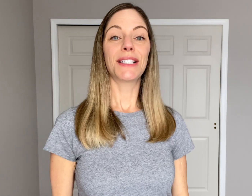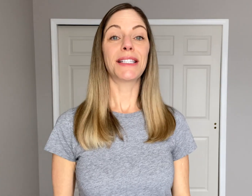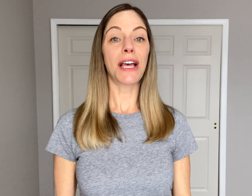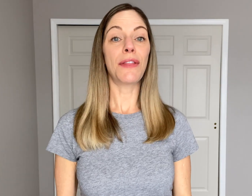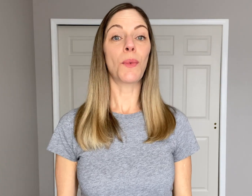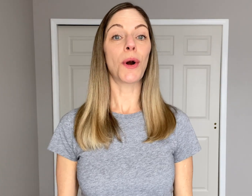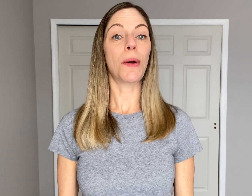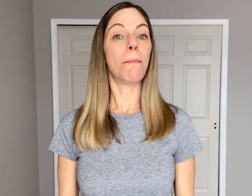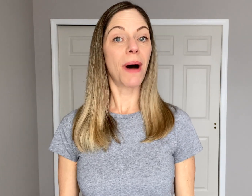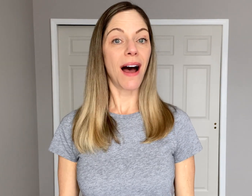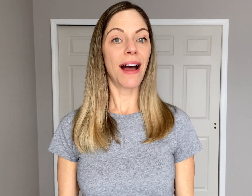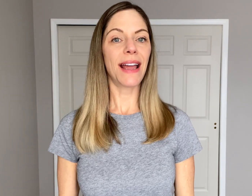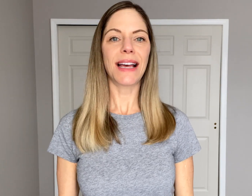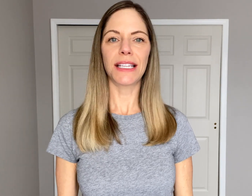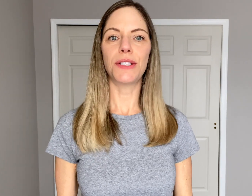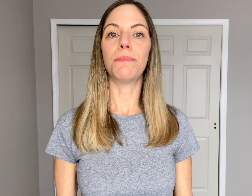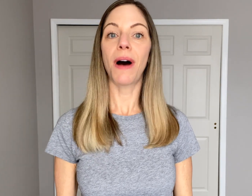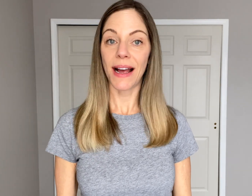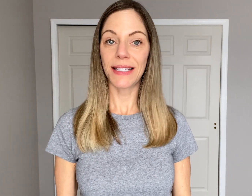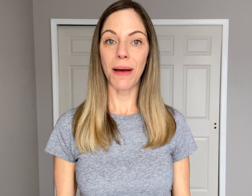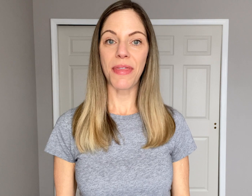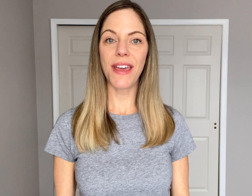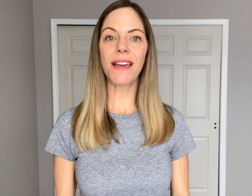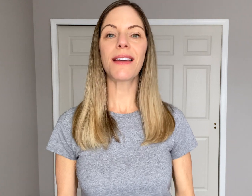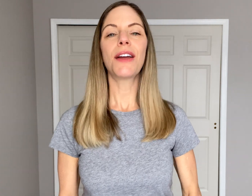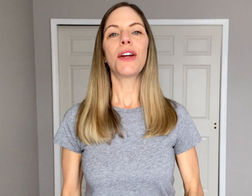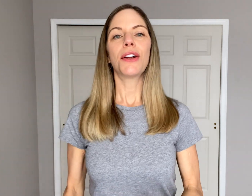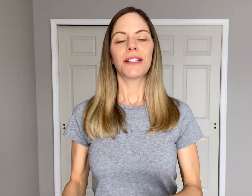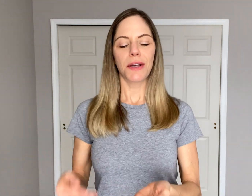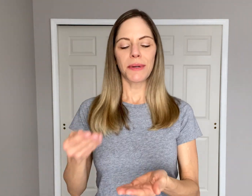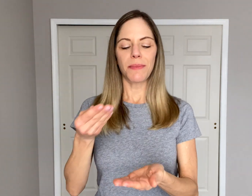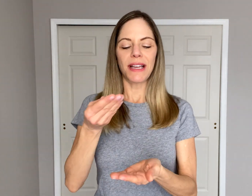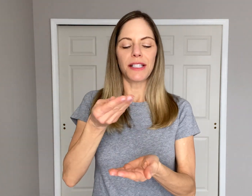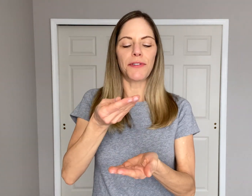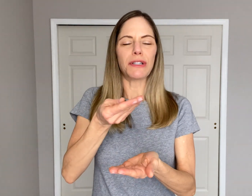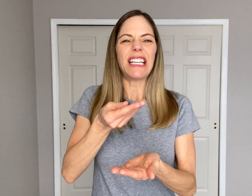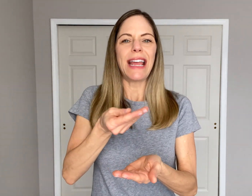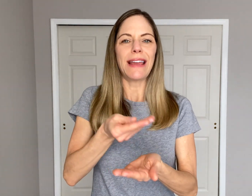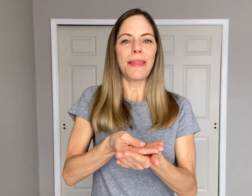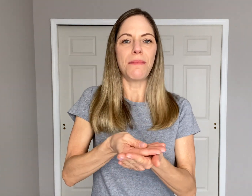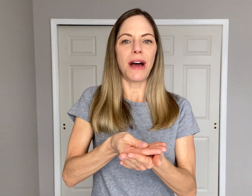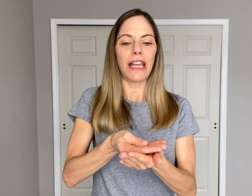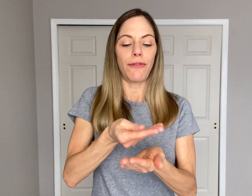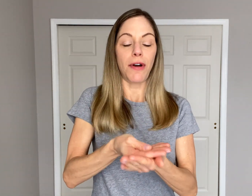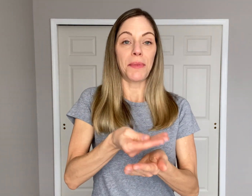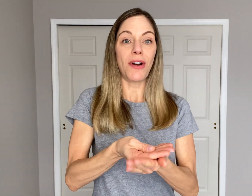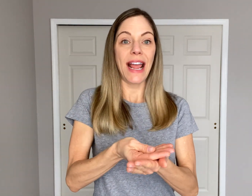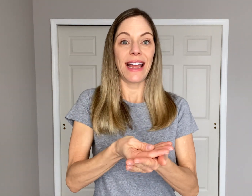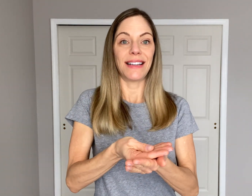To sign the word "buy" as in to buy something, It's going to be as if you're taking the money from your hand